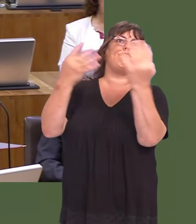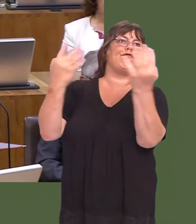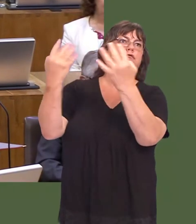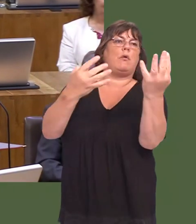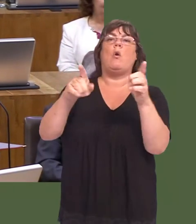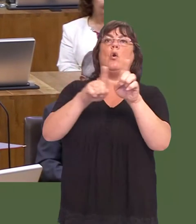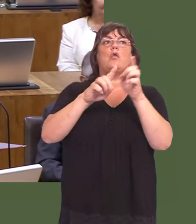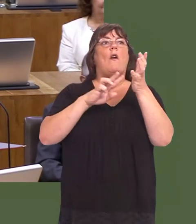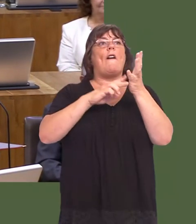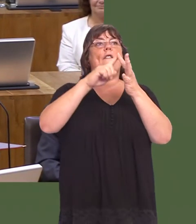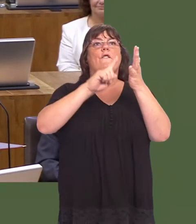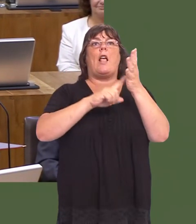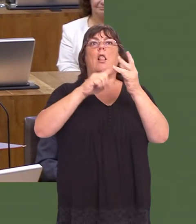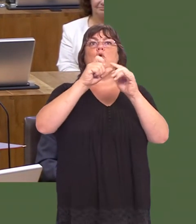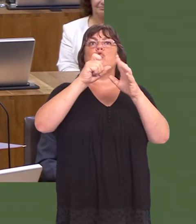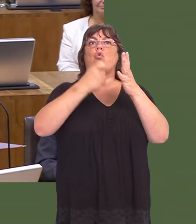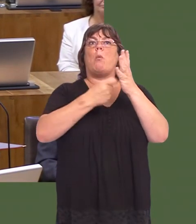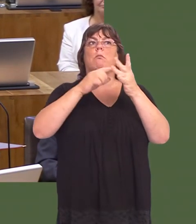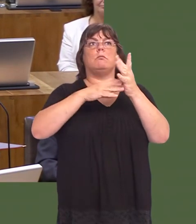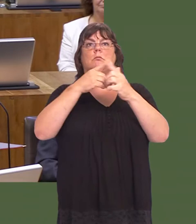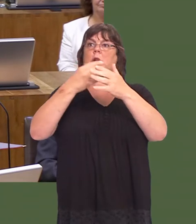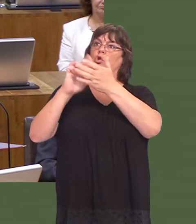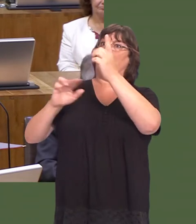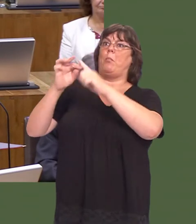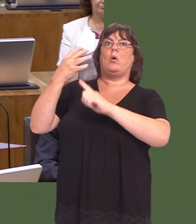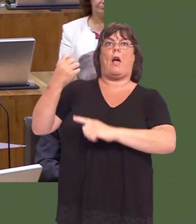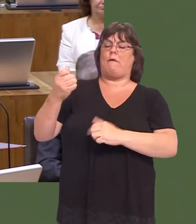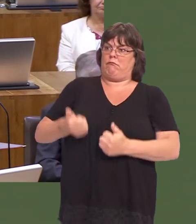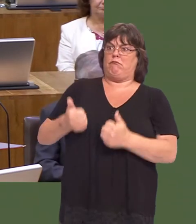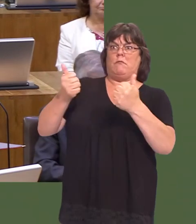We have, of course, the velodrome in Newport, which is a very good facility for people to